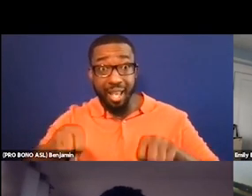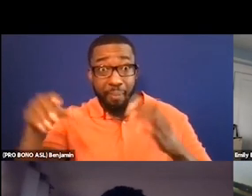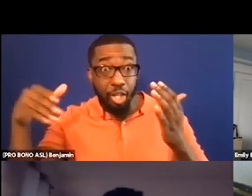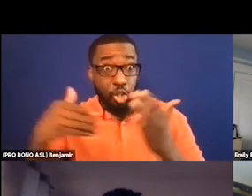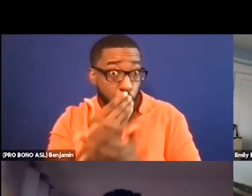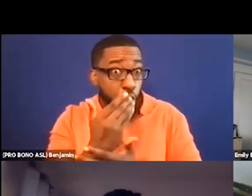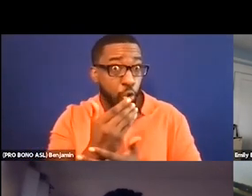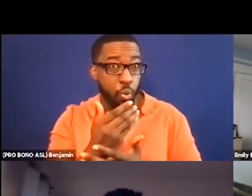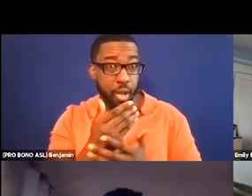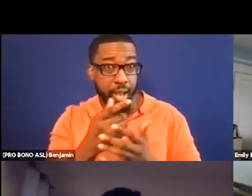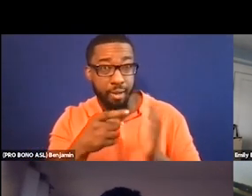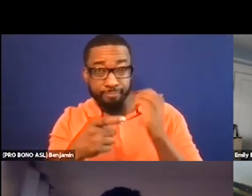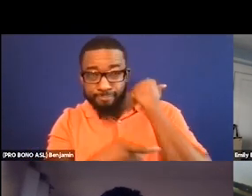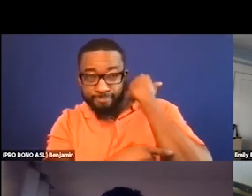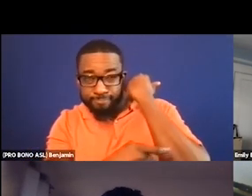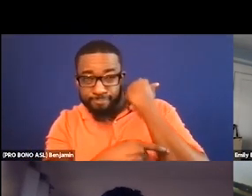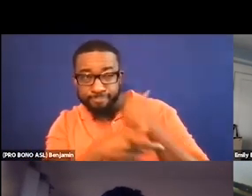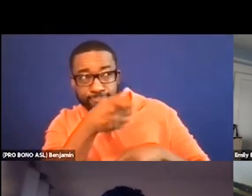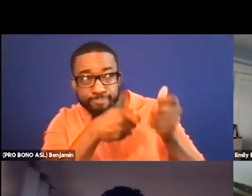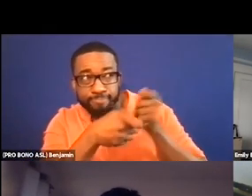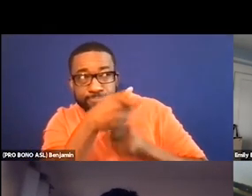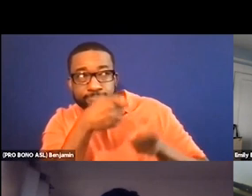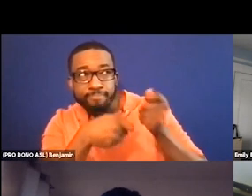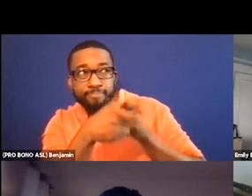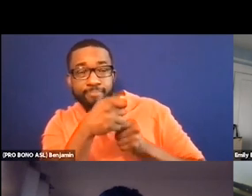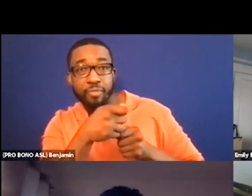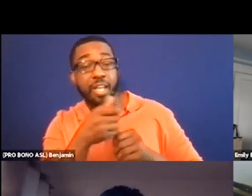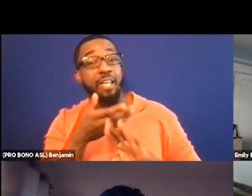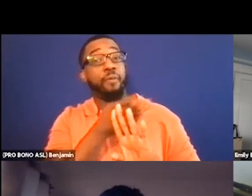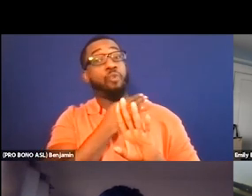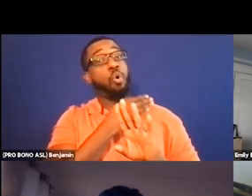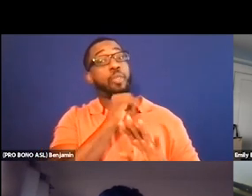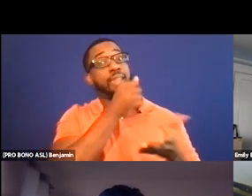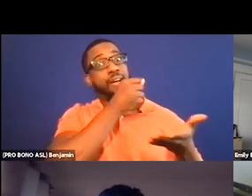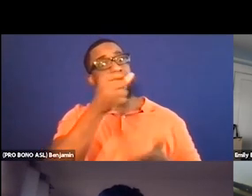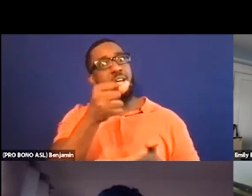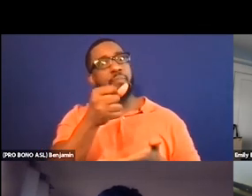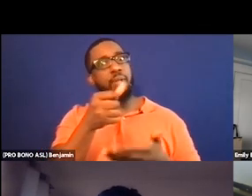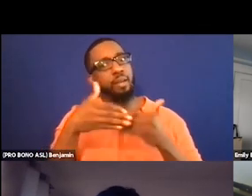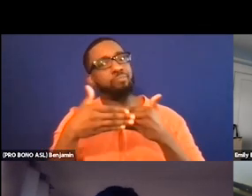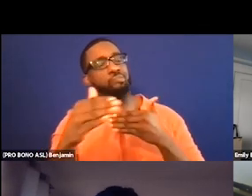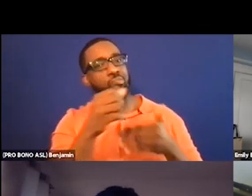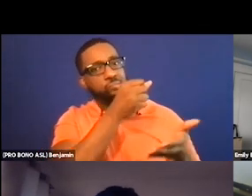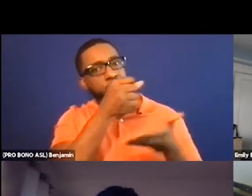to a funder that maybe in the past they're not funding and that they might fund you. So yeah.